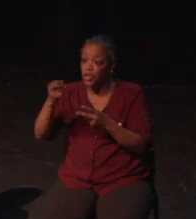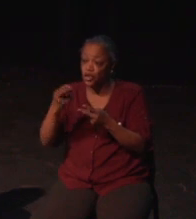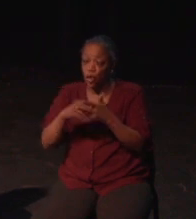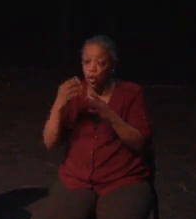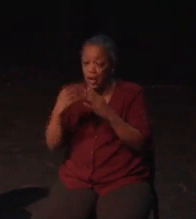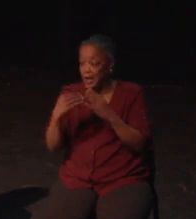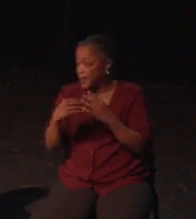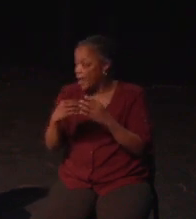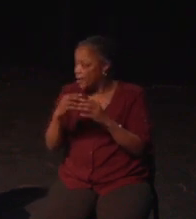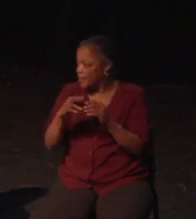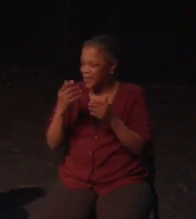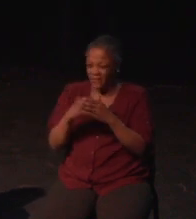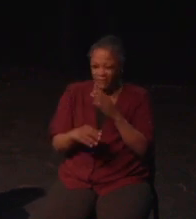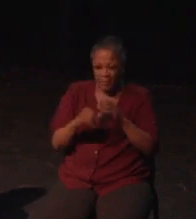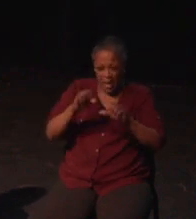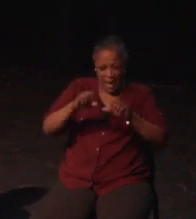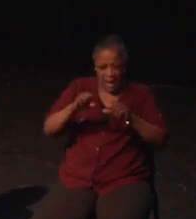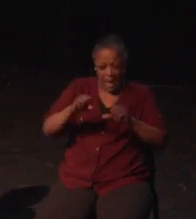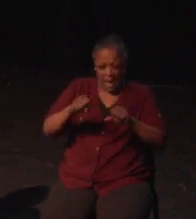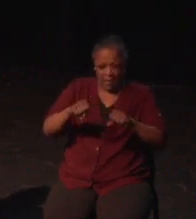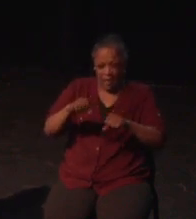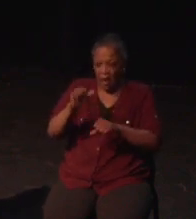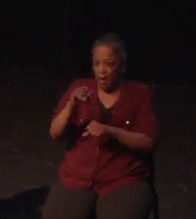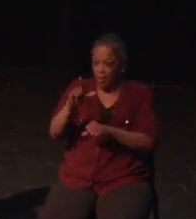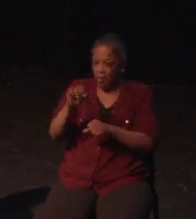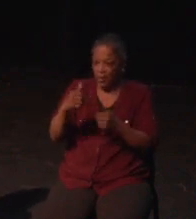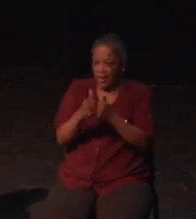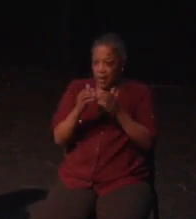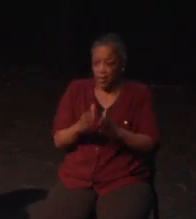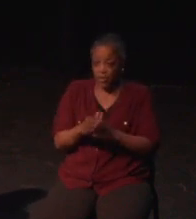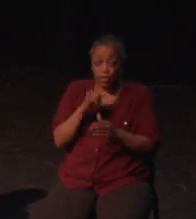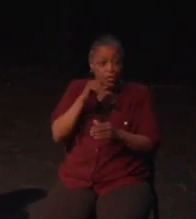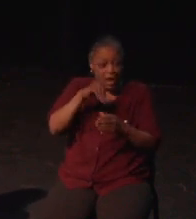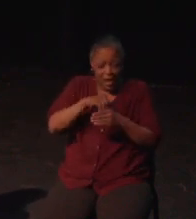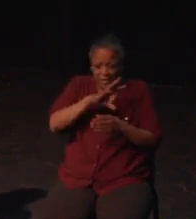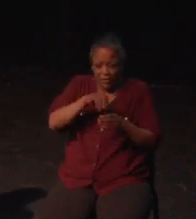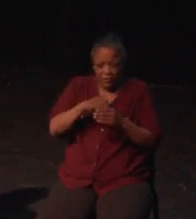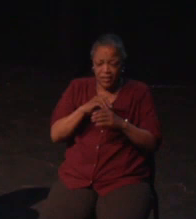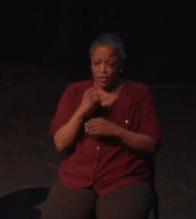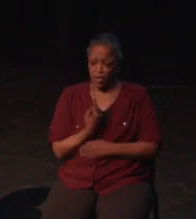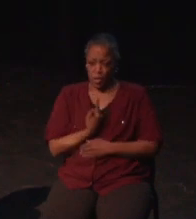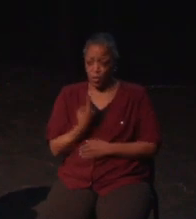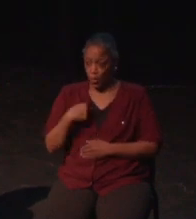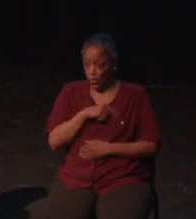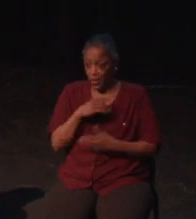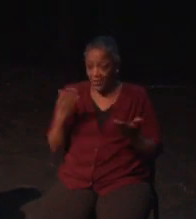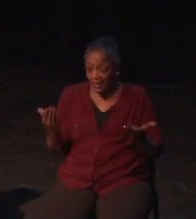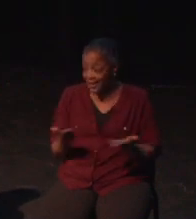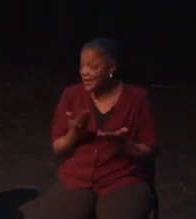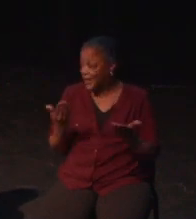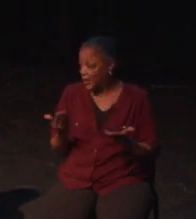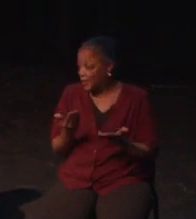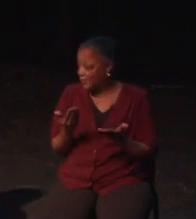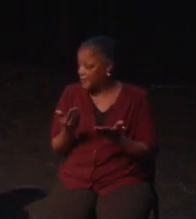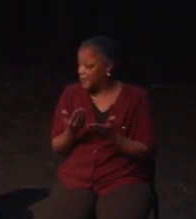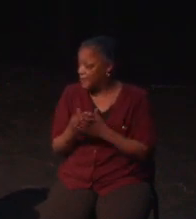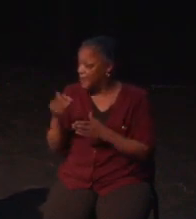I downloaded the demo, and sure enough, within about 10 minutes I felt like I was